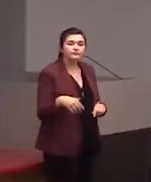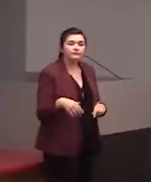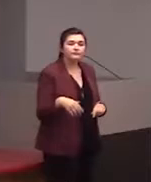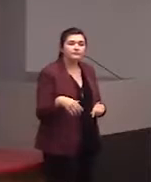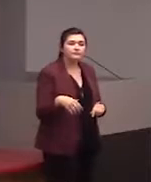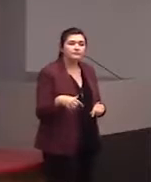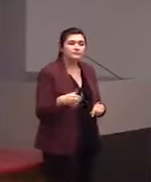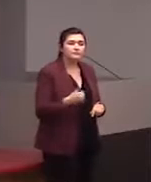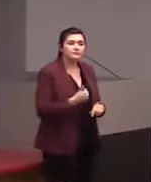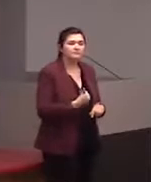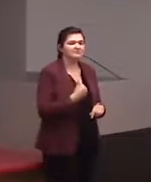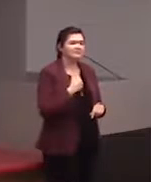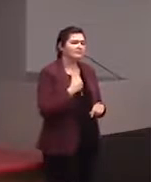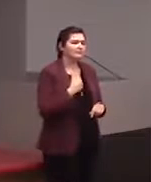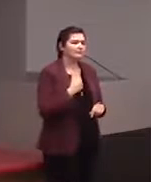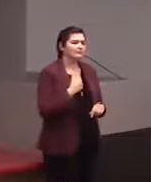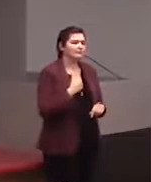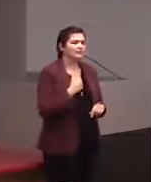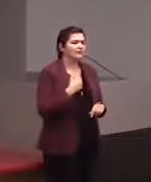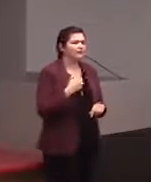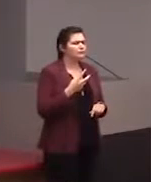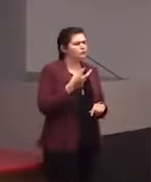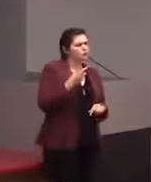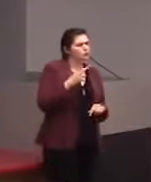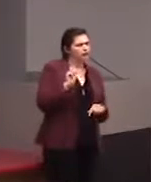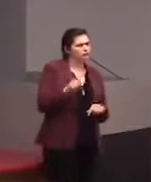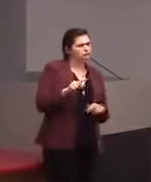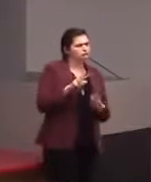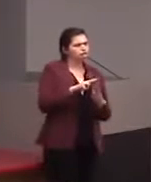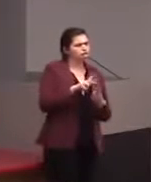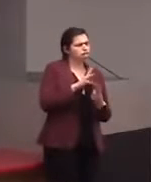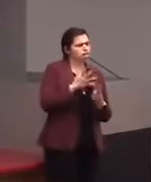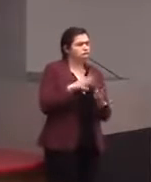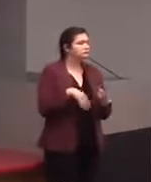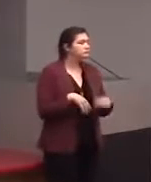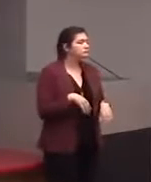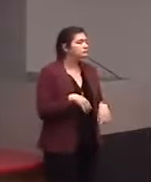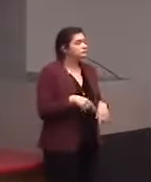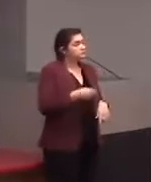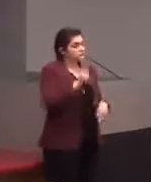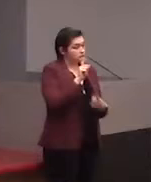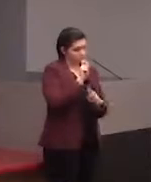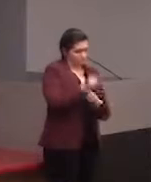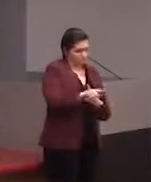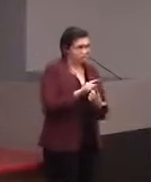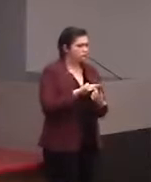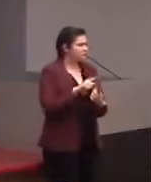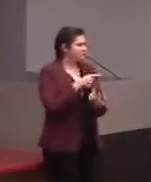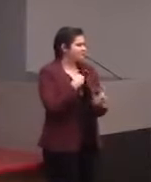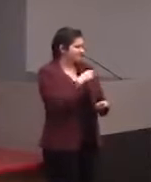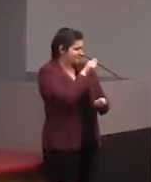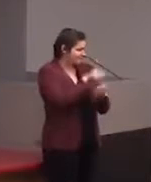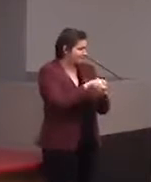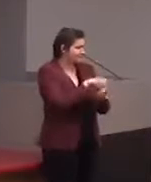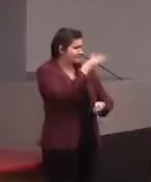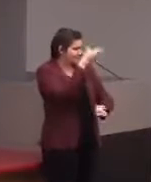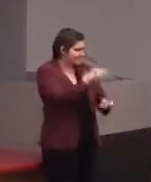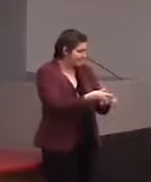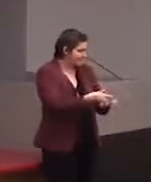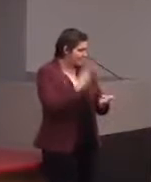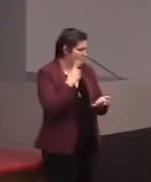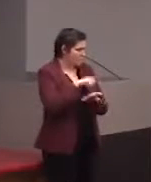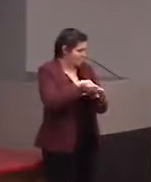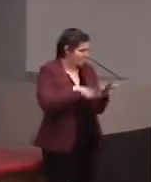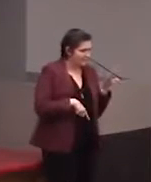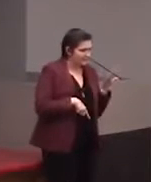to these tactile things that you're talking about?